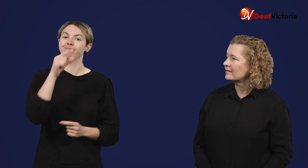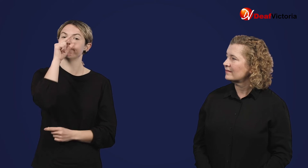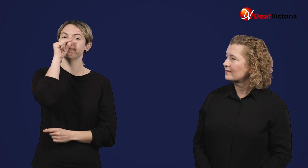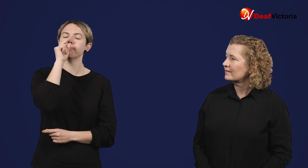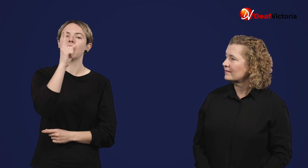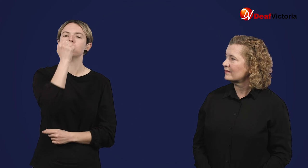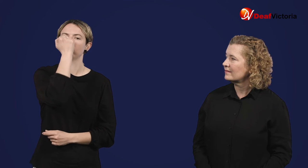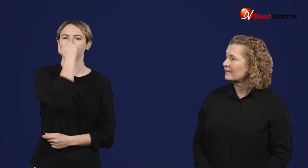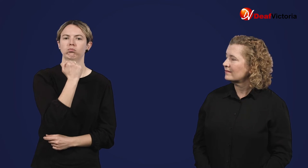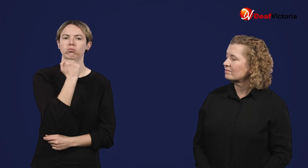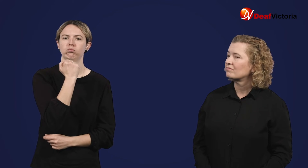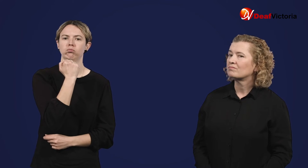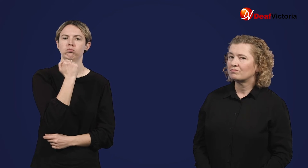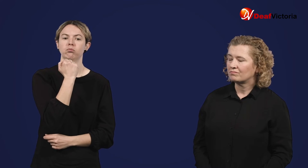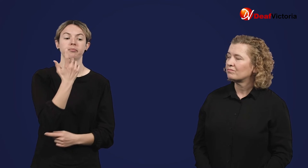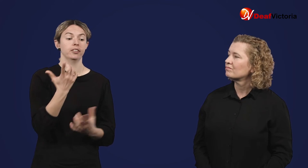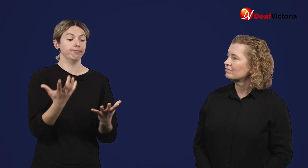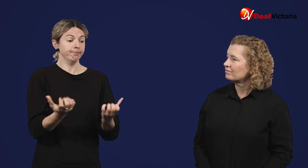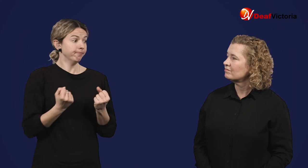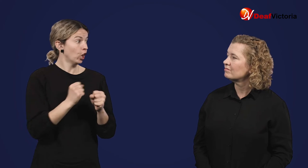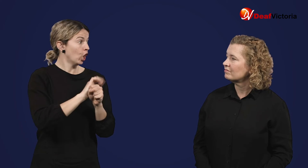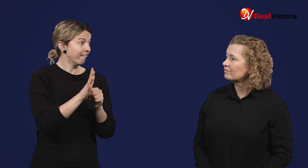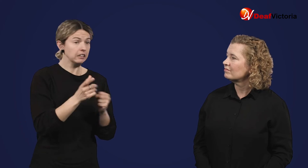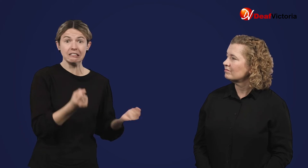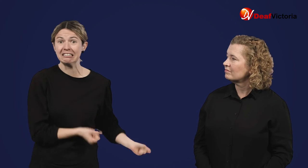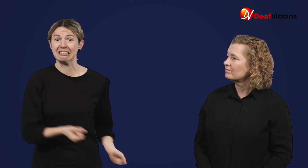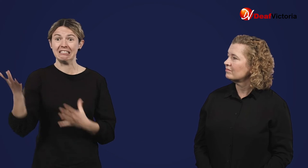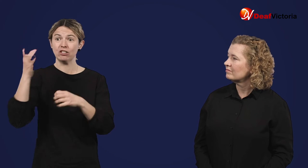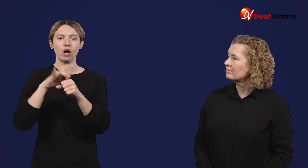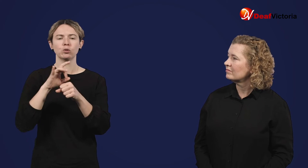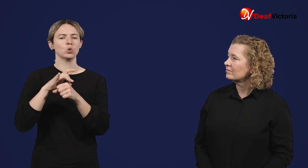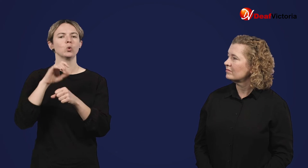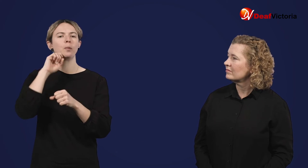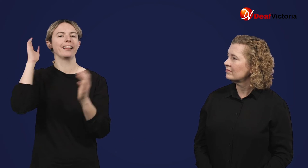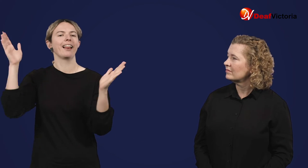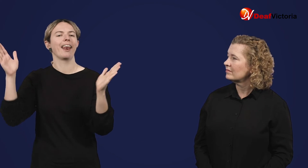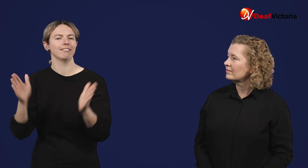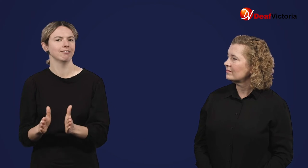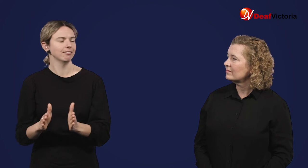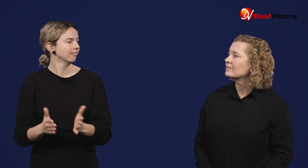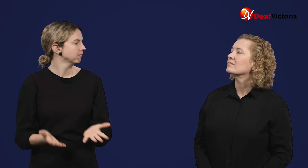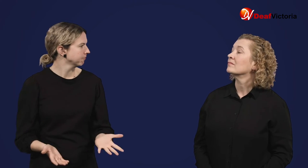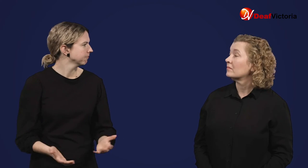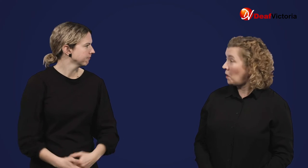but your symptoms will be less severe, reducing your risk of hospitalisation.